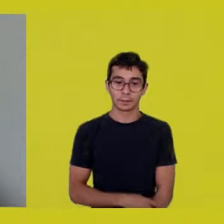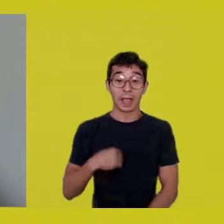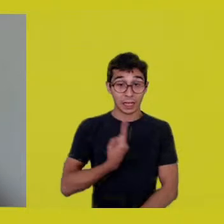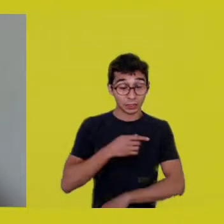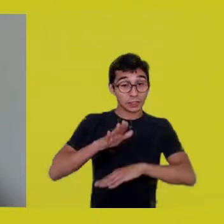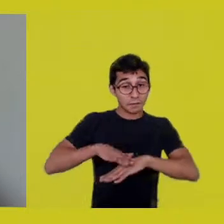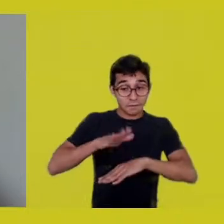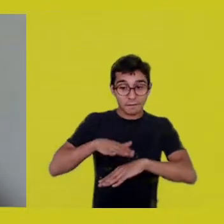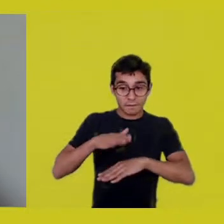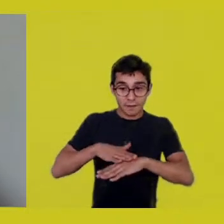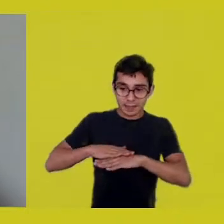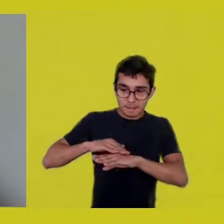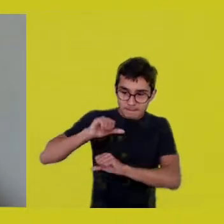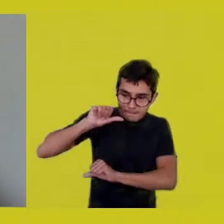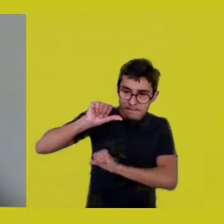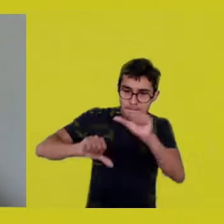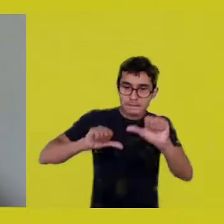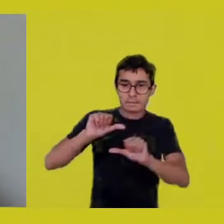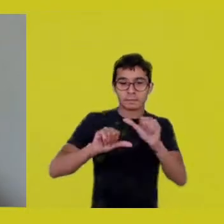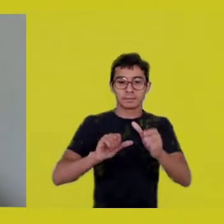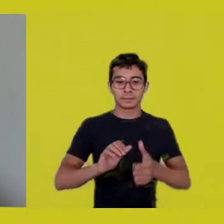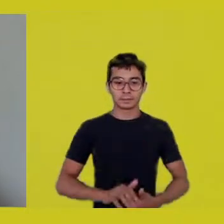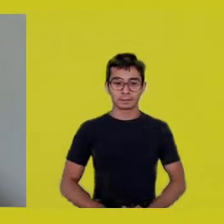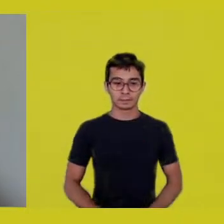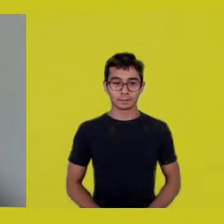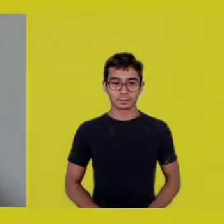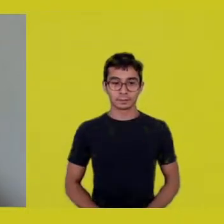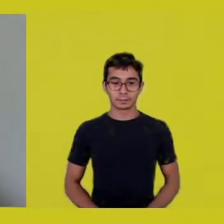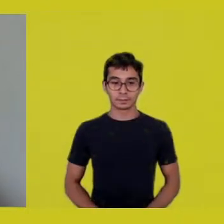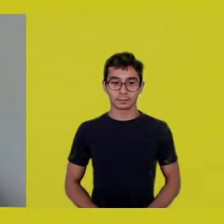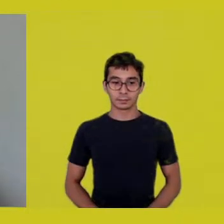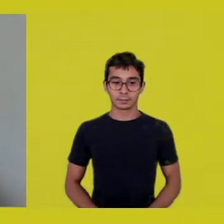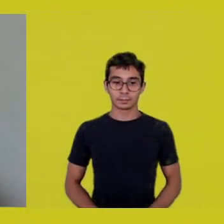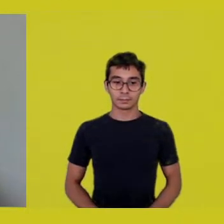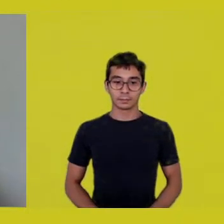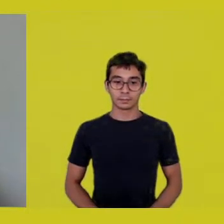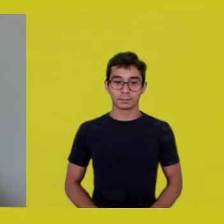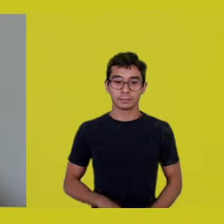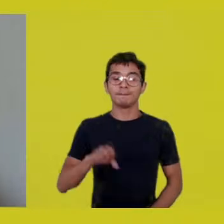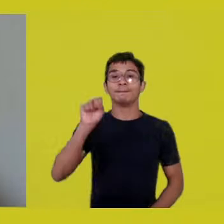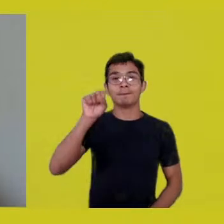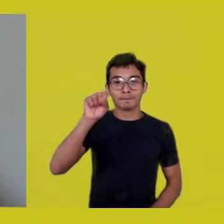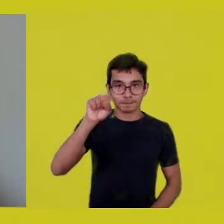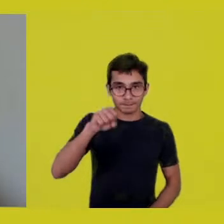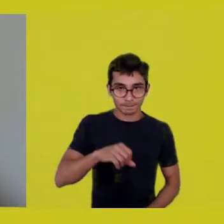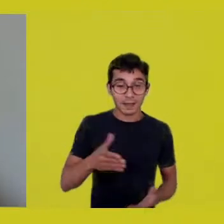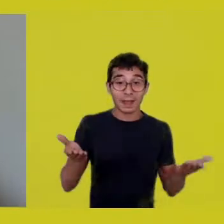That’s it, Maria Thaís. I think we’re getting near the end here,